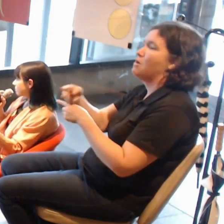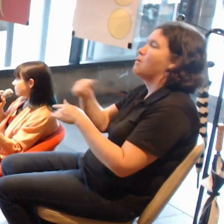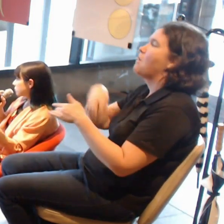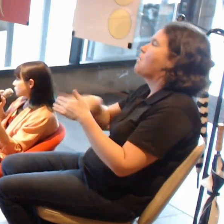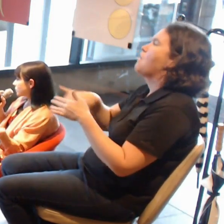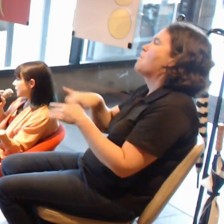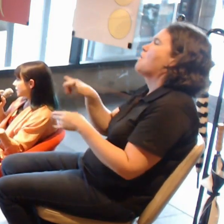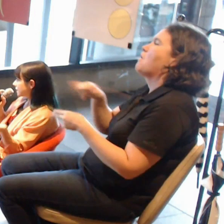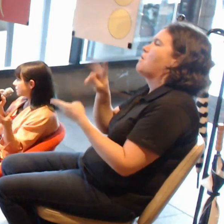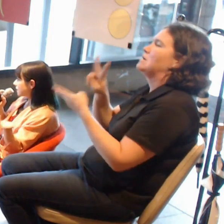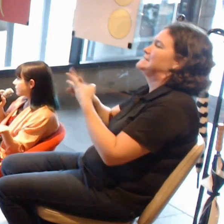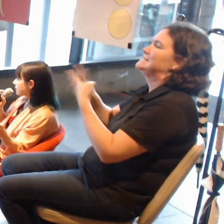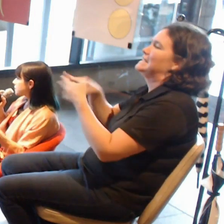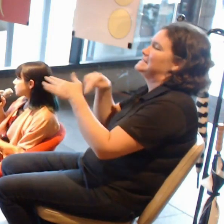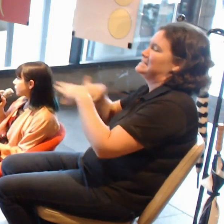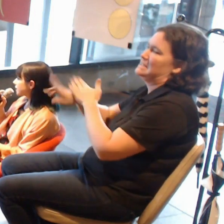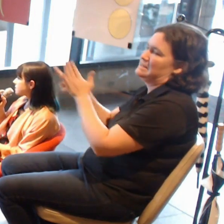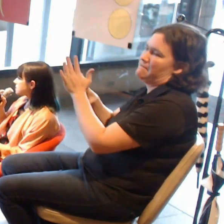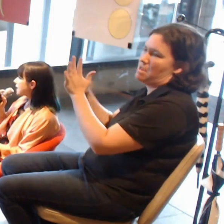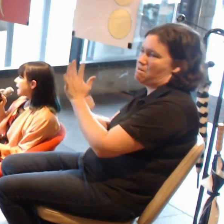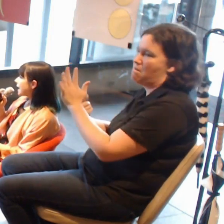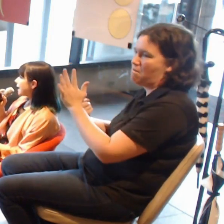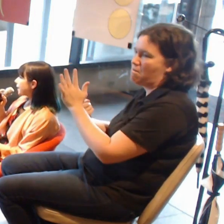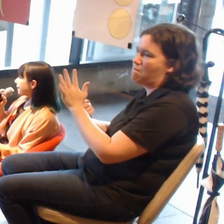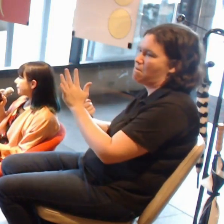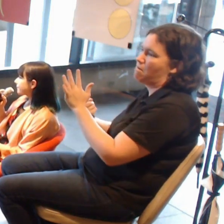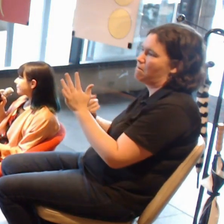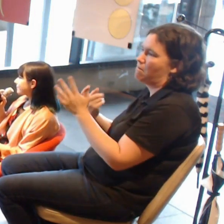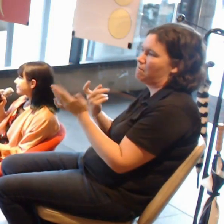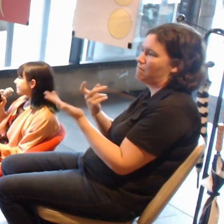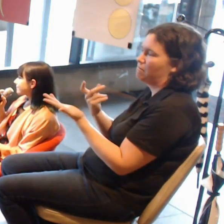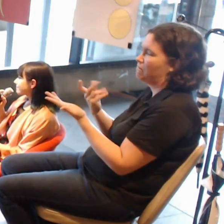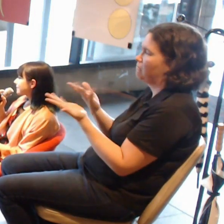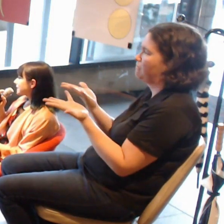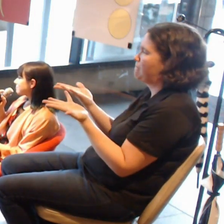Yeah.